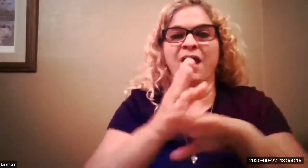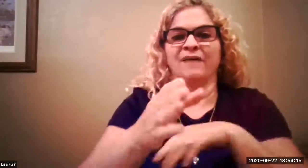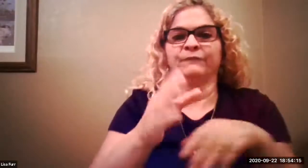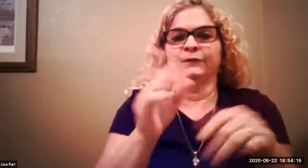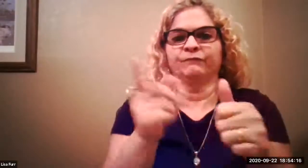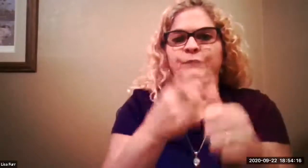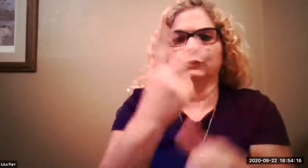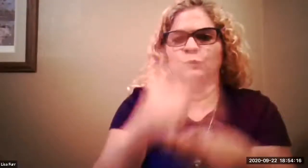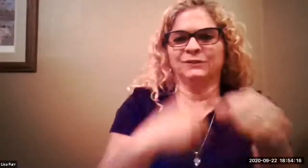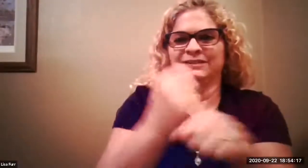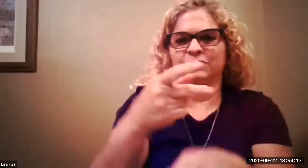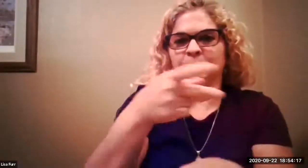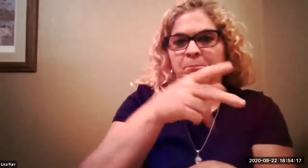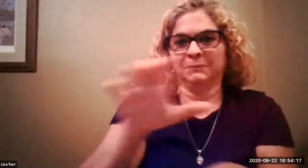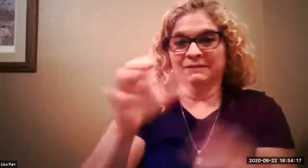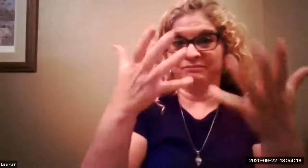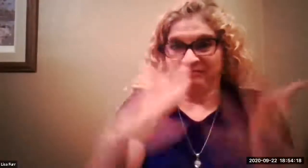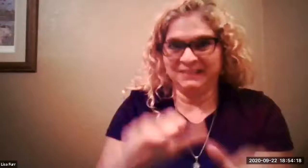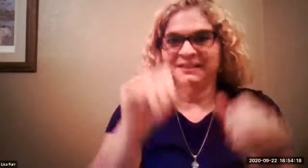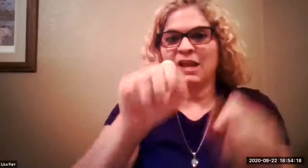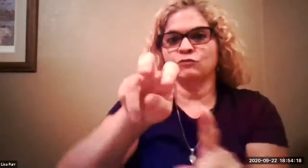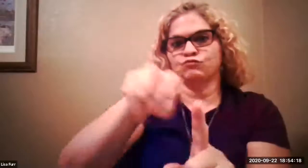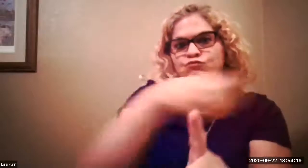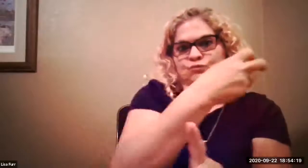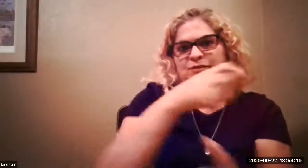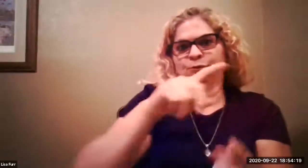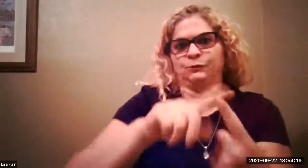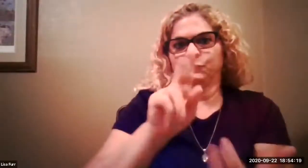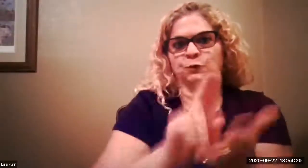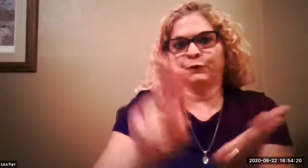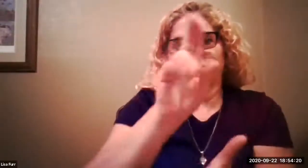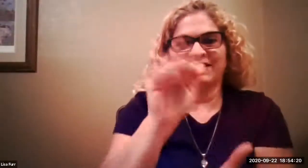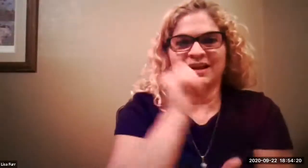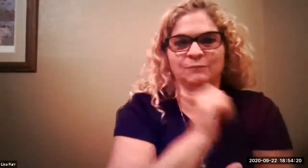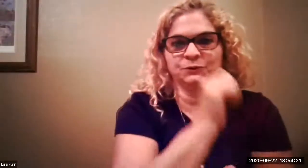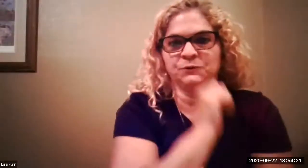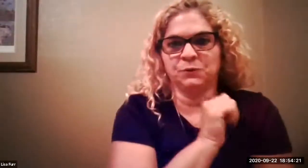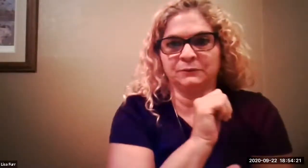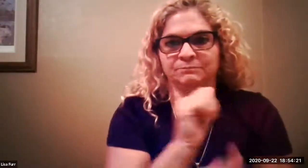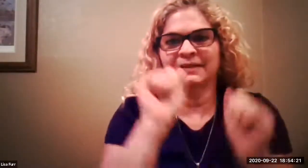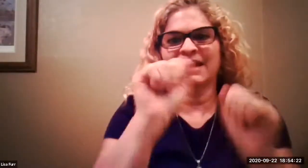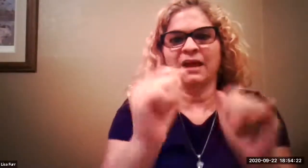specialize in deaf studies or the interpreter program after the first two years at pima